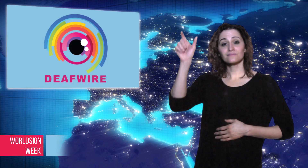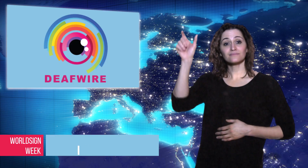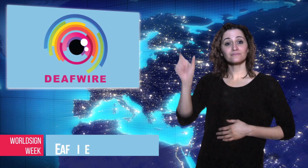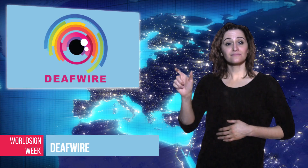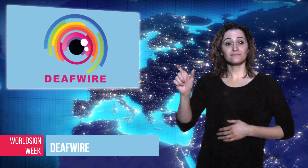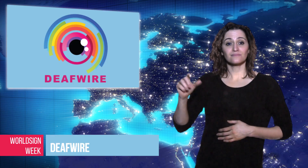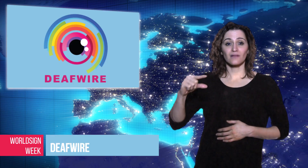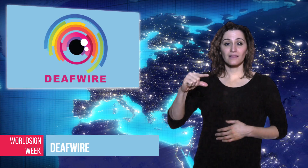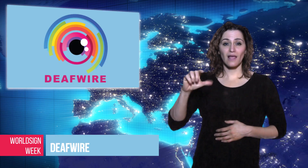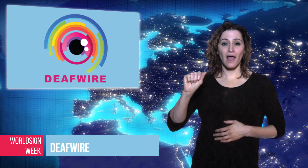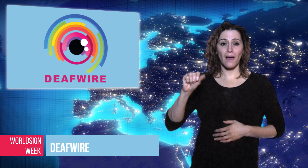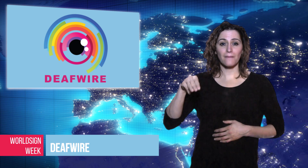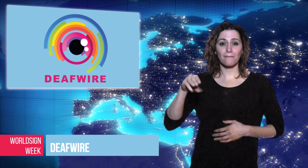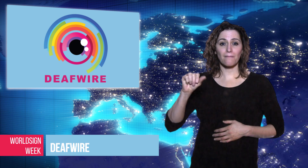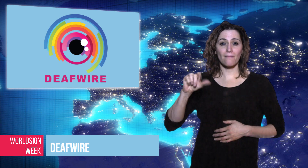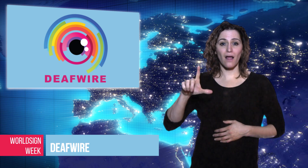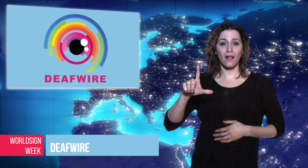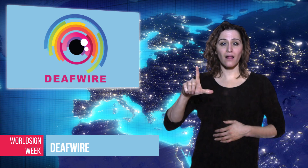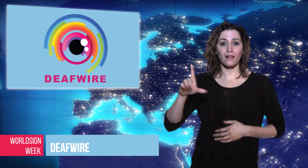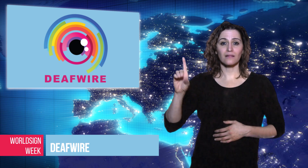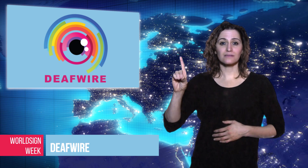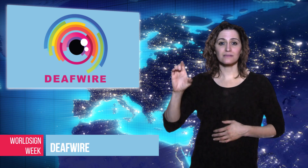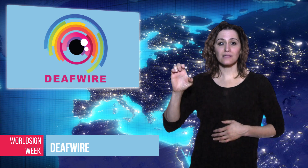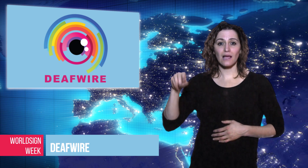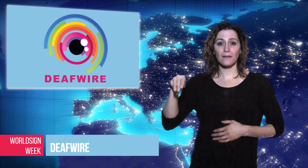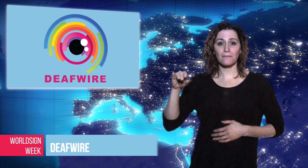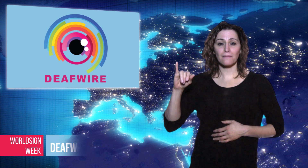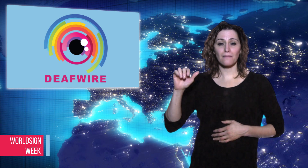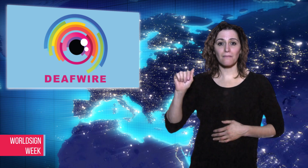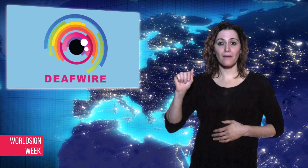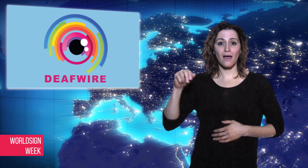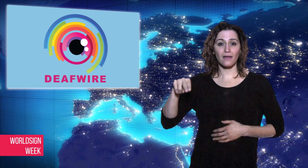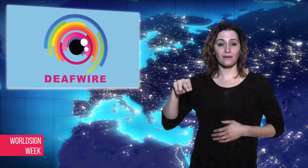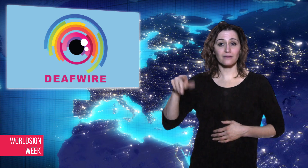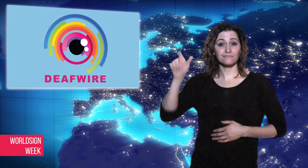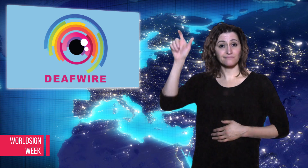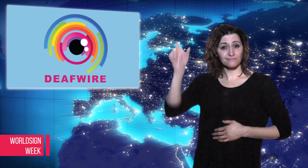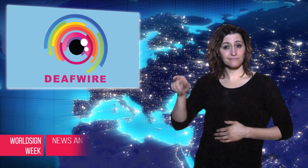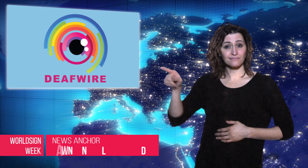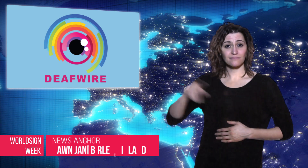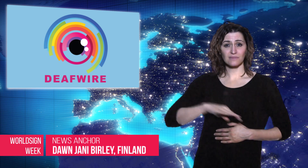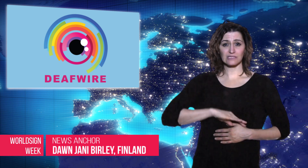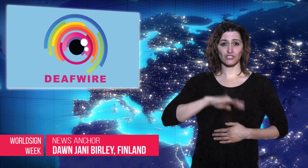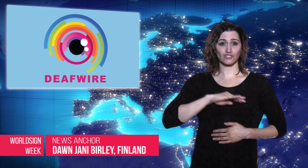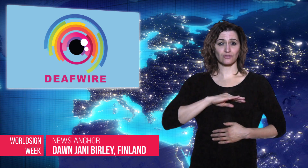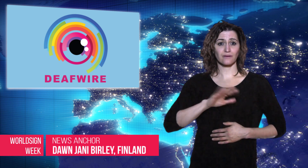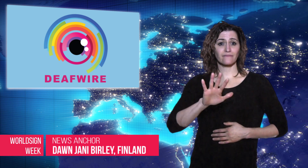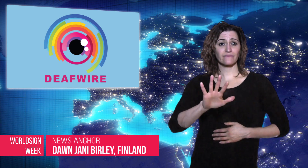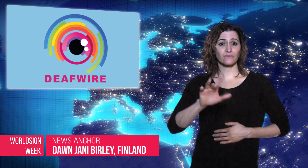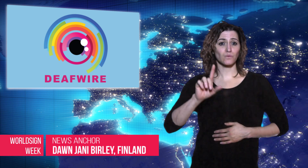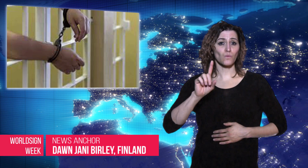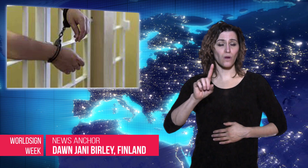Dawn: Gamal Demian, 51 in Britain who